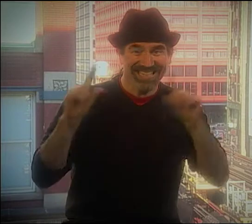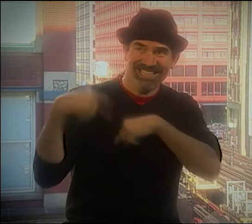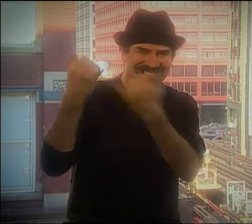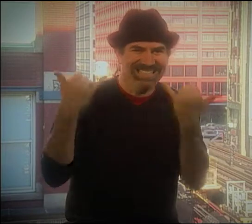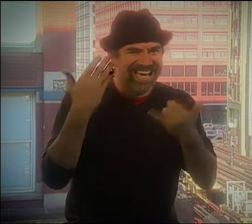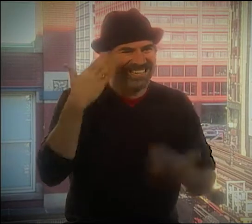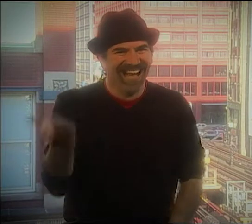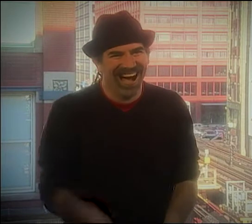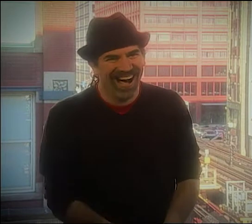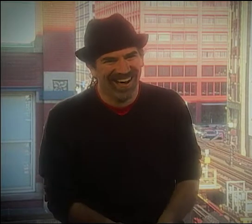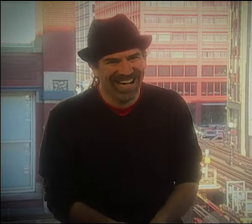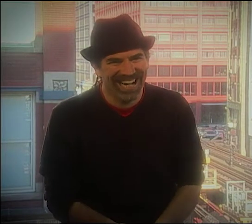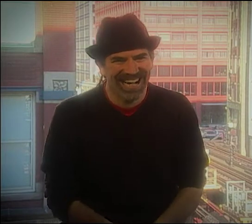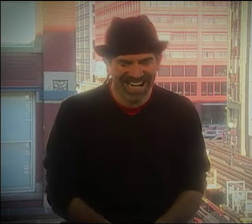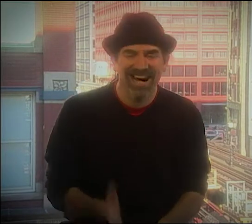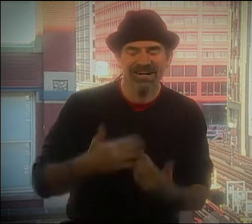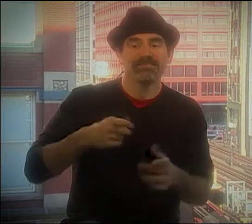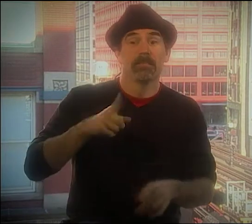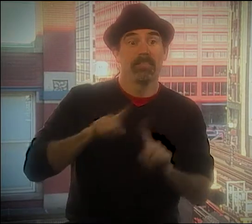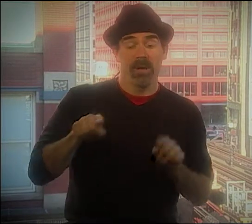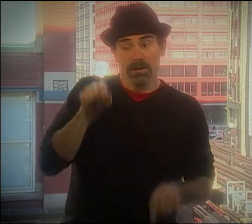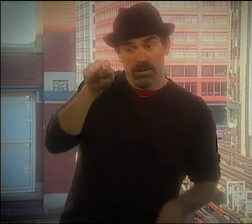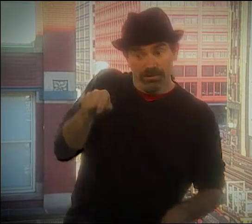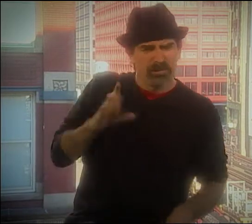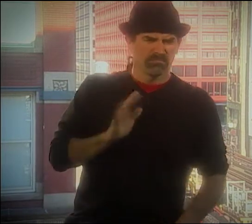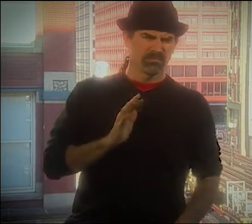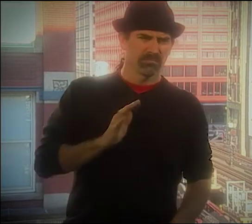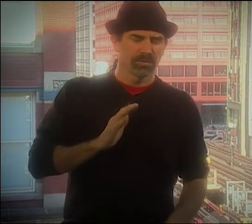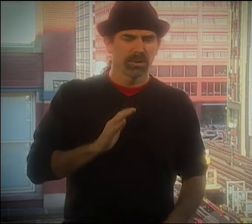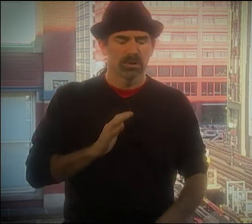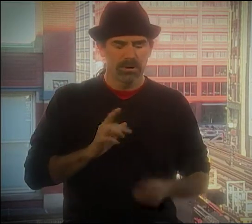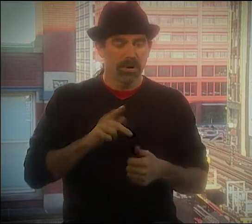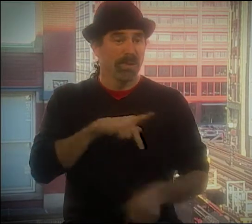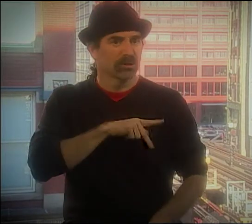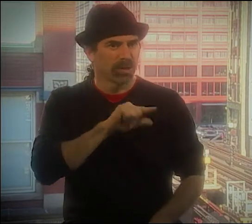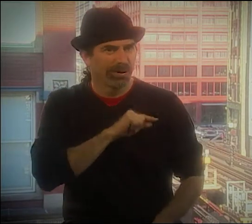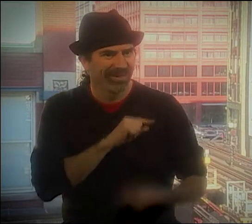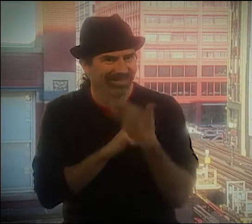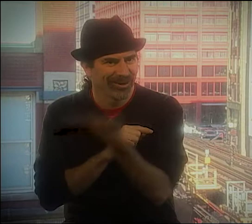OR AN INSULT. I STILL DON'T KNOW. WHAT A GREAT EXPERIENCE.